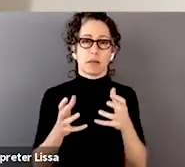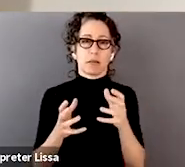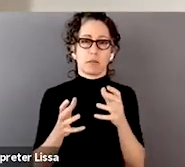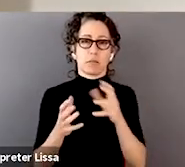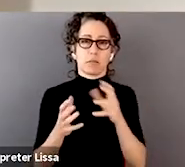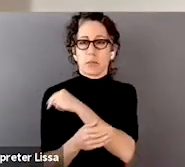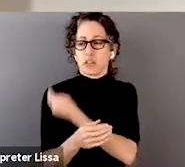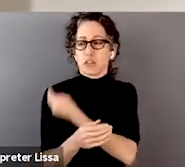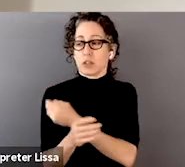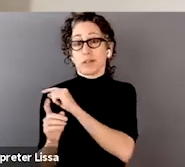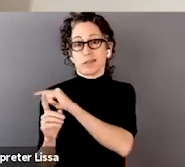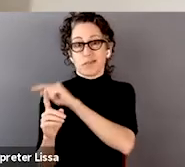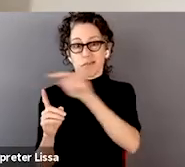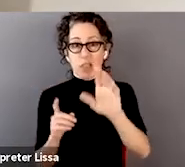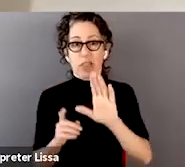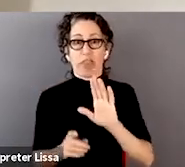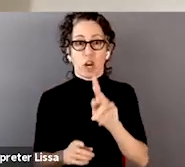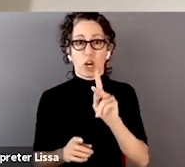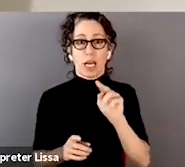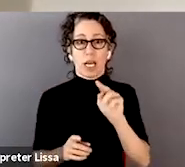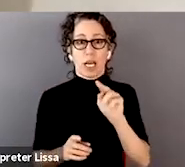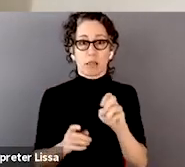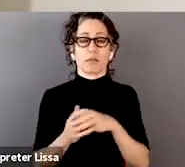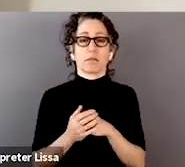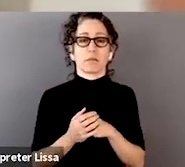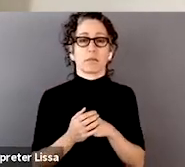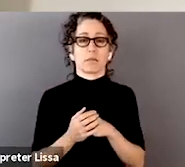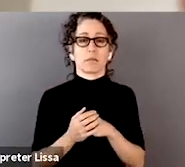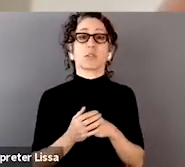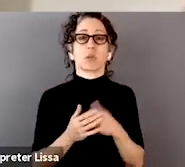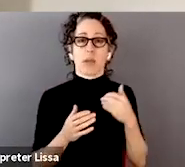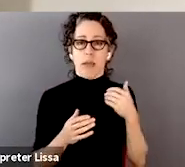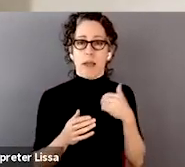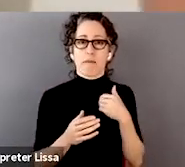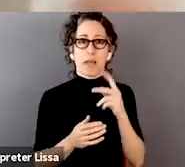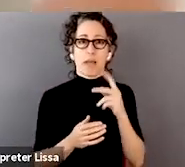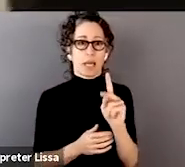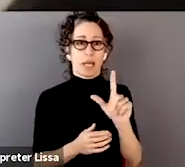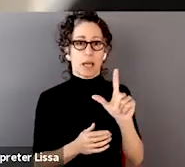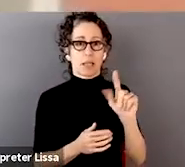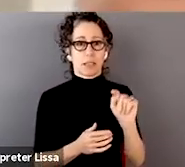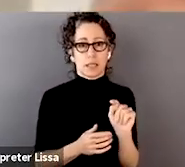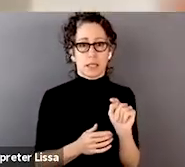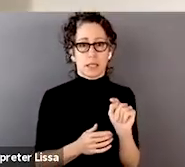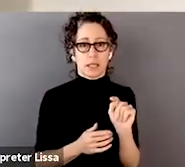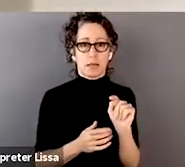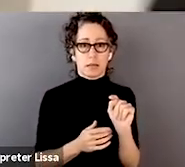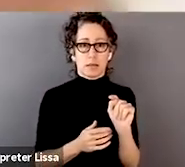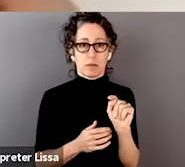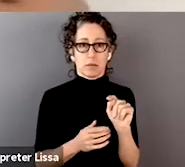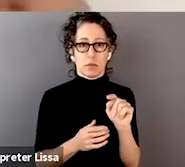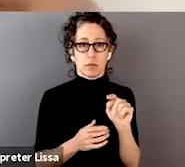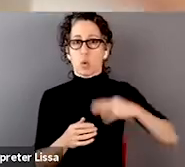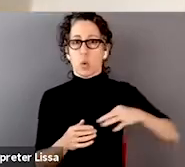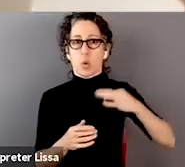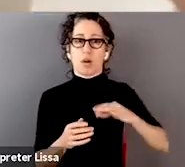there's the acknowledged clinical score, the KLG score, that's supposed to be the objective measure, a bunch of radiologists made it